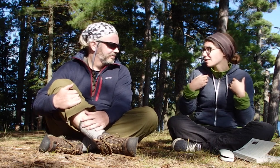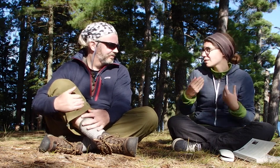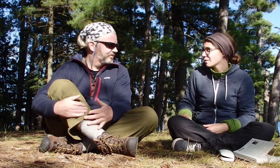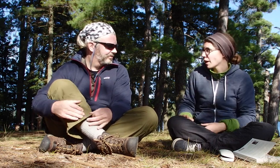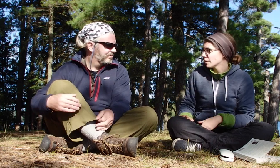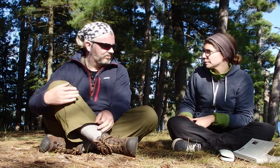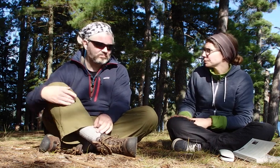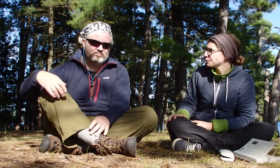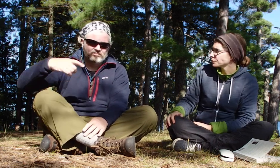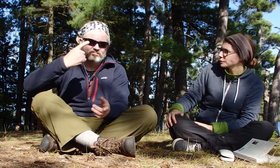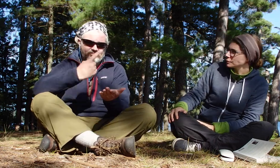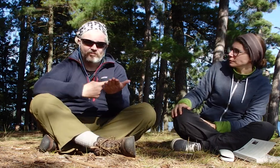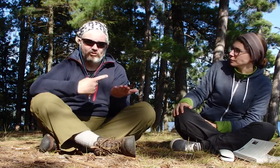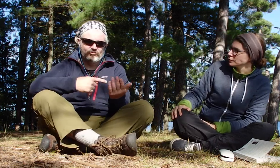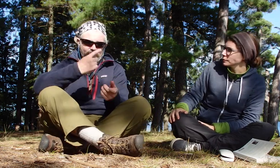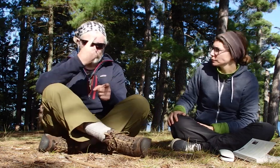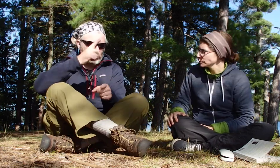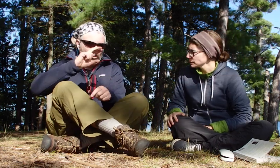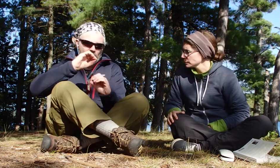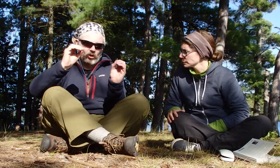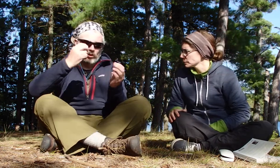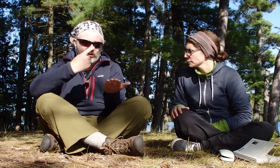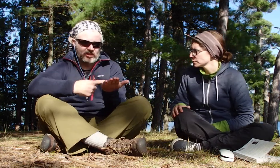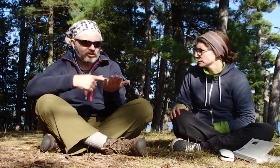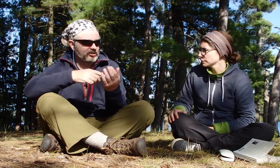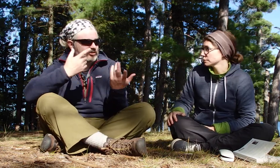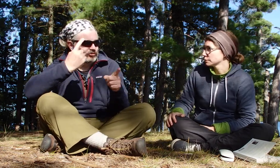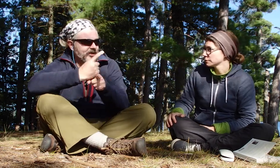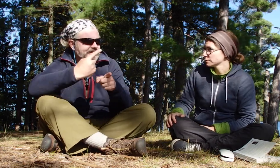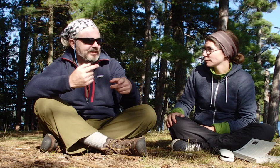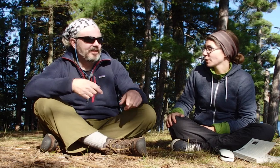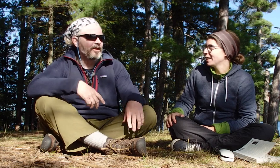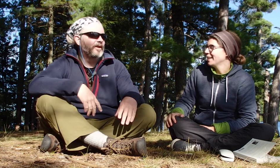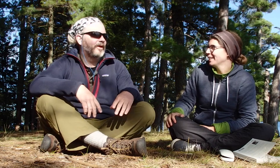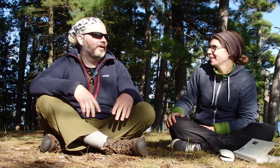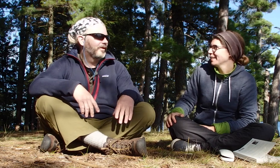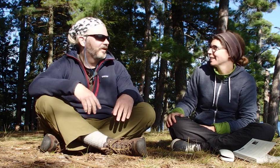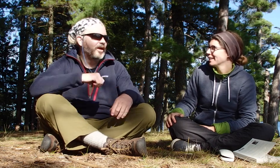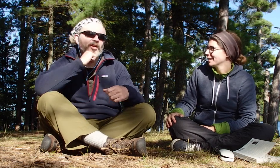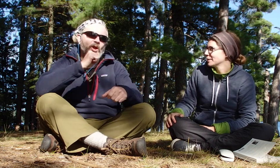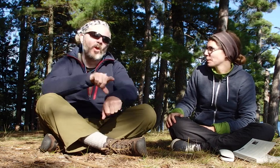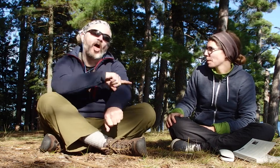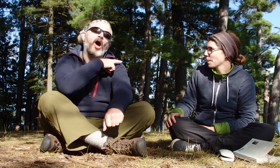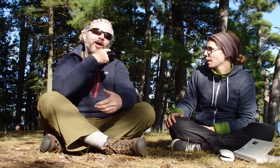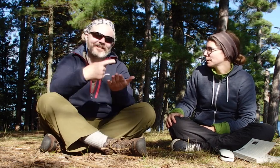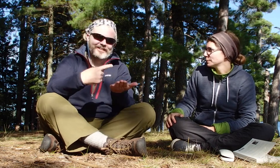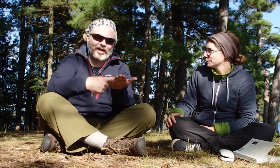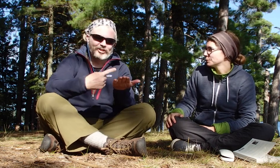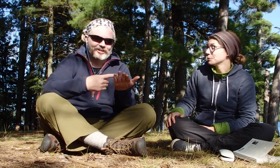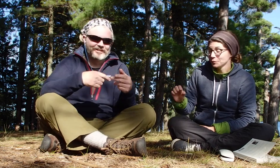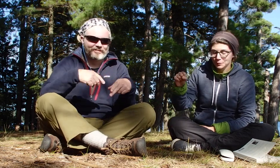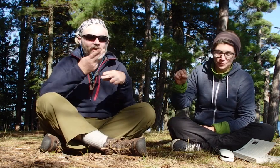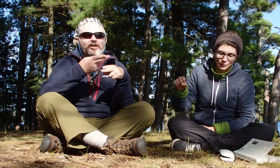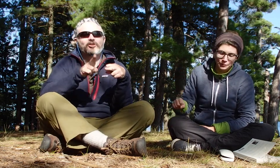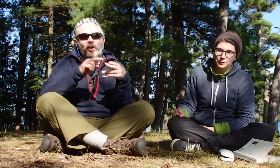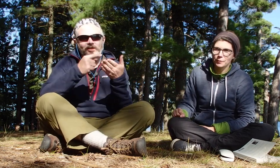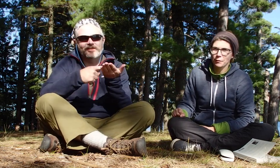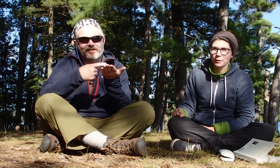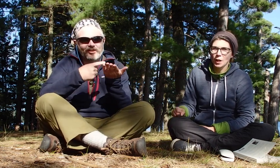a discussion. Right. No discussions, right. No long discussions, very short discussions.